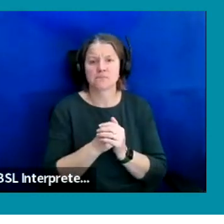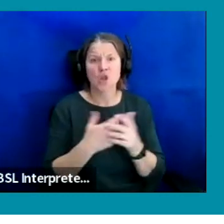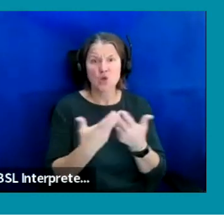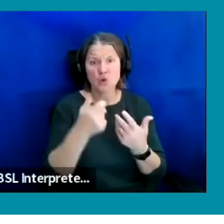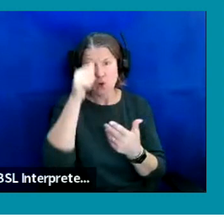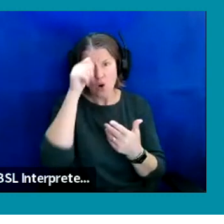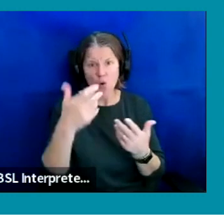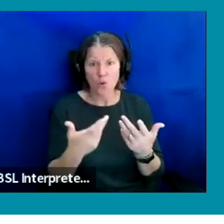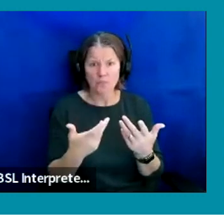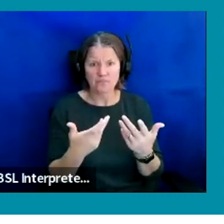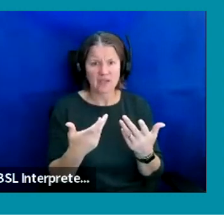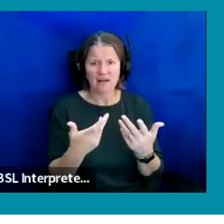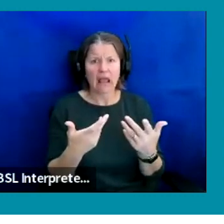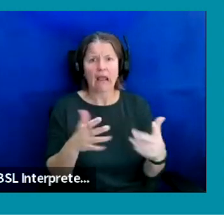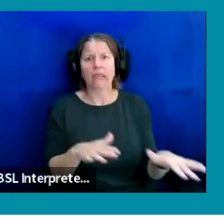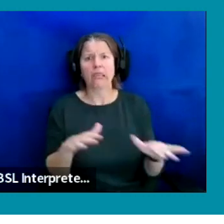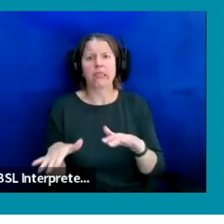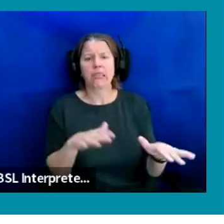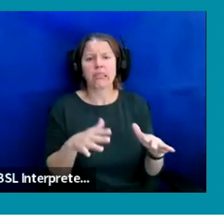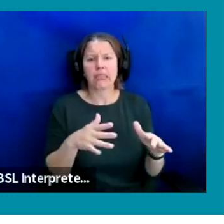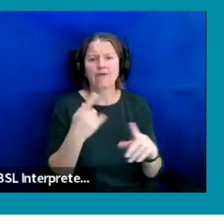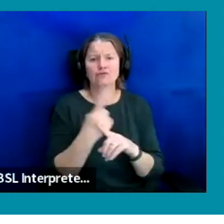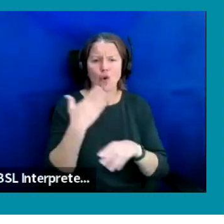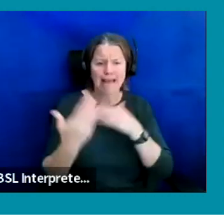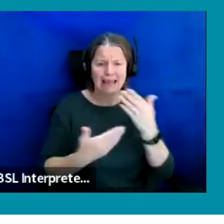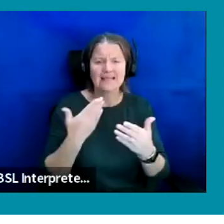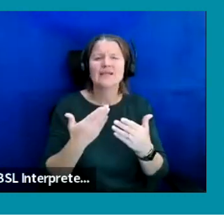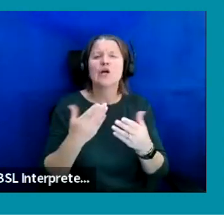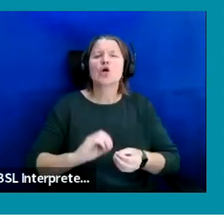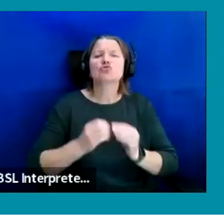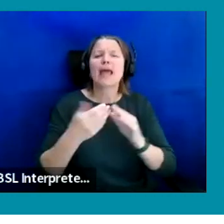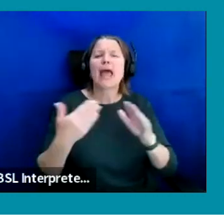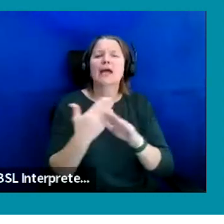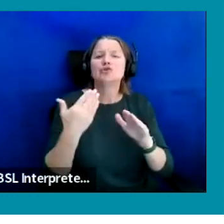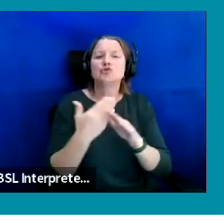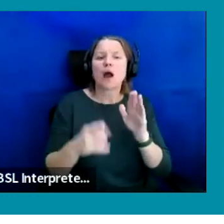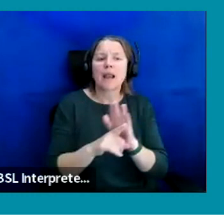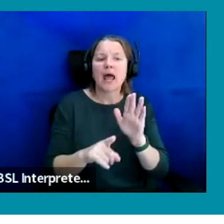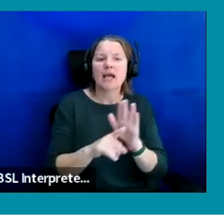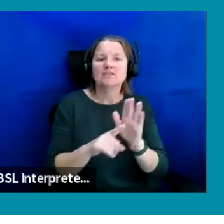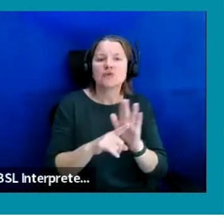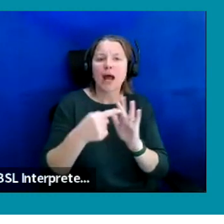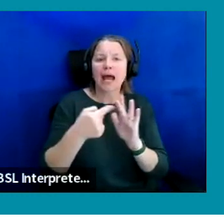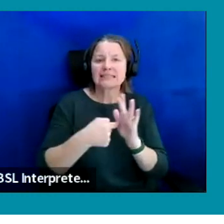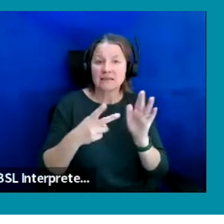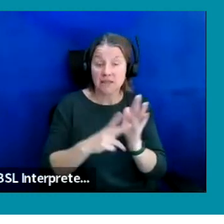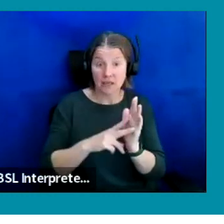a rhythm of talking. So create job alerts for ITV and as soon as new jobs get added, they will be emailed to